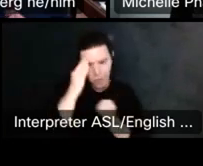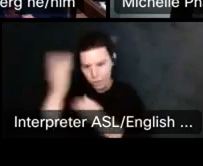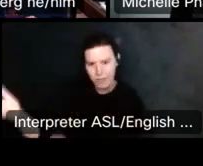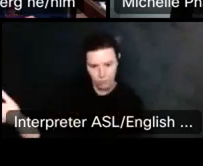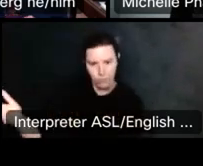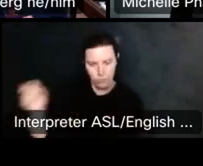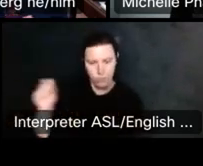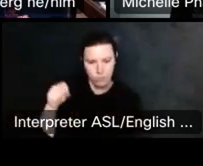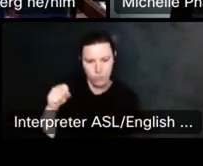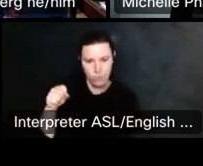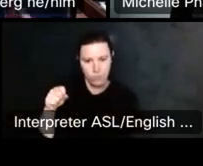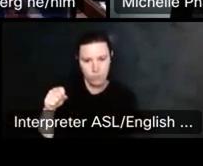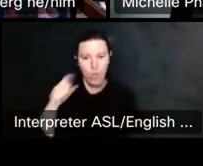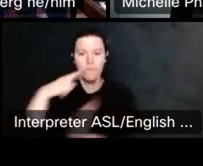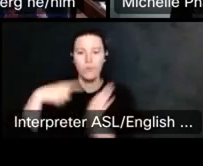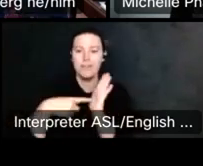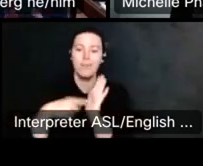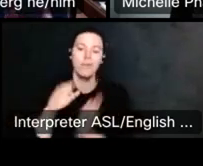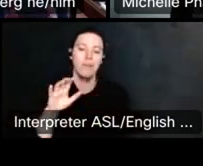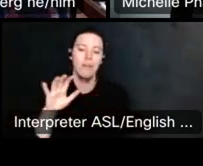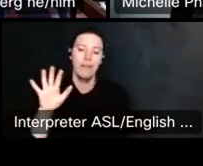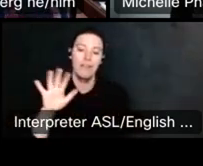At 5 points, I think mostly it would be.